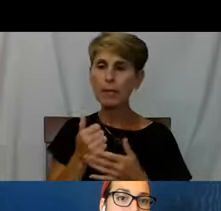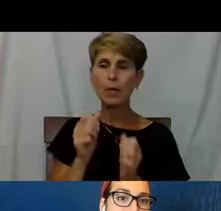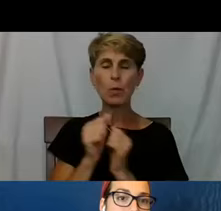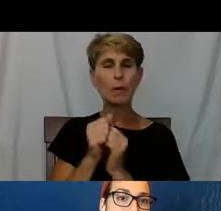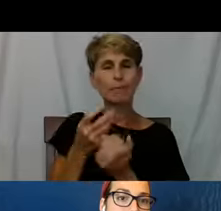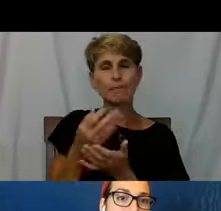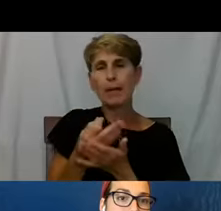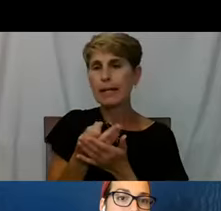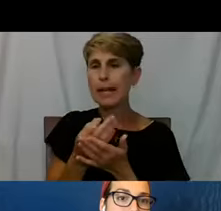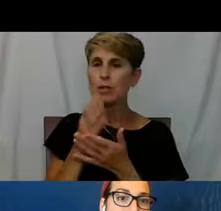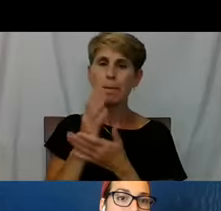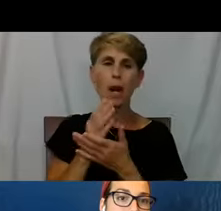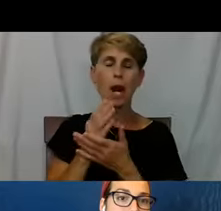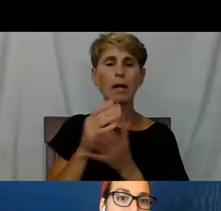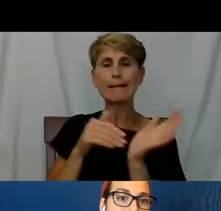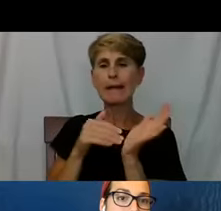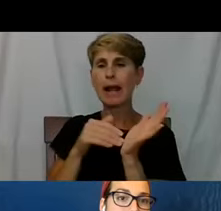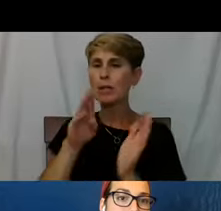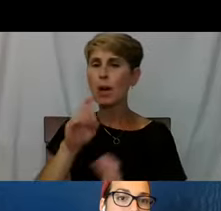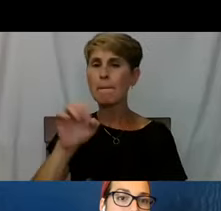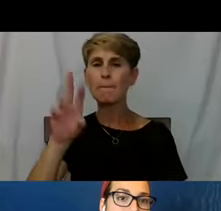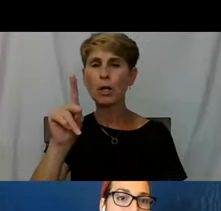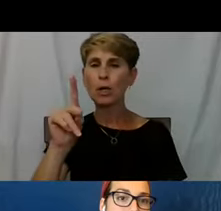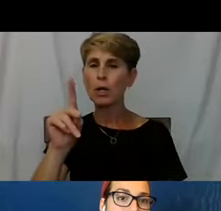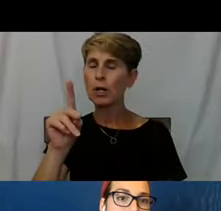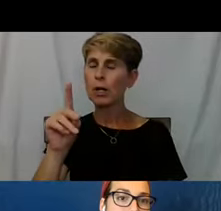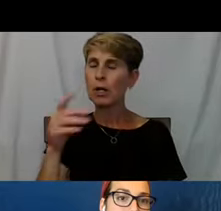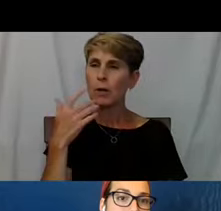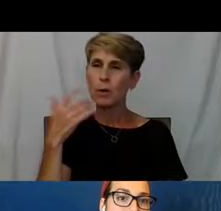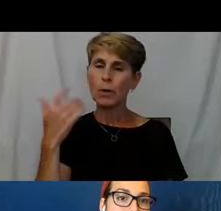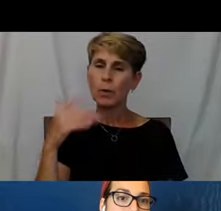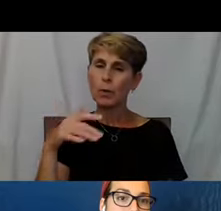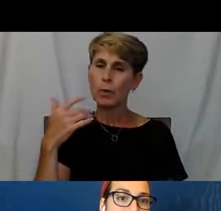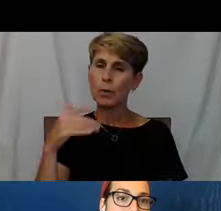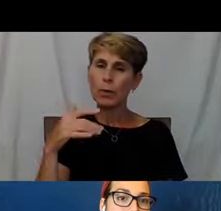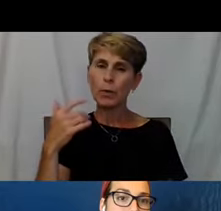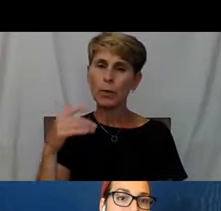And Dr. Bird was so important to me